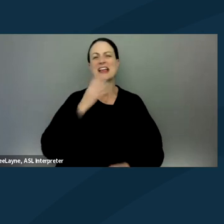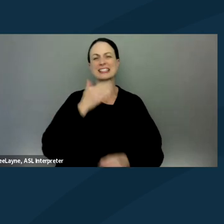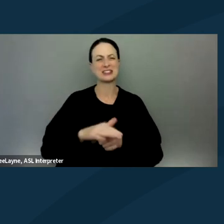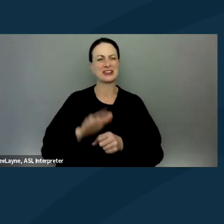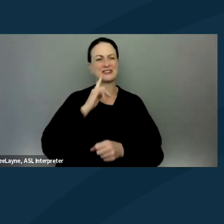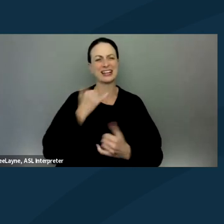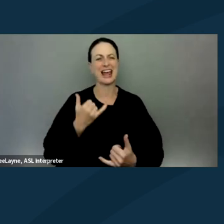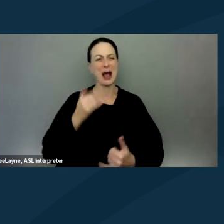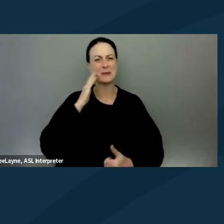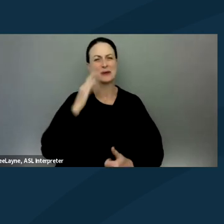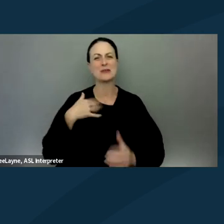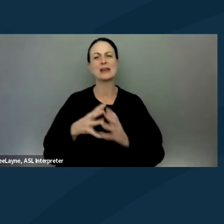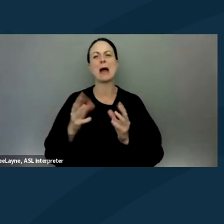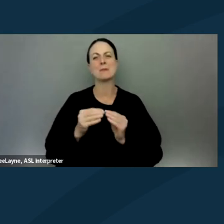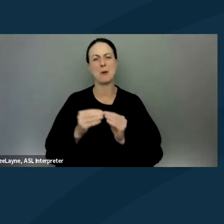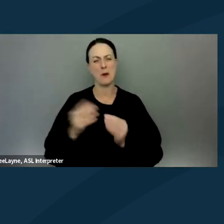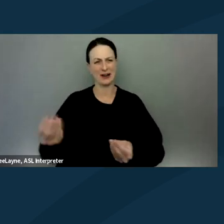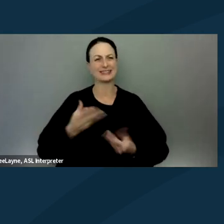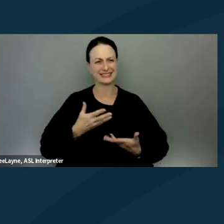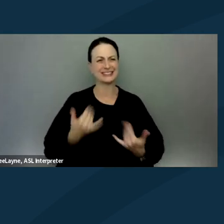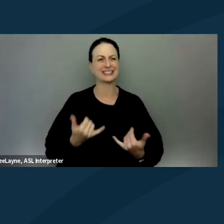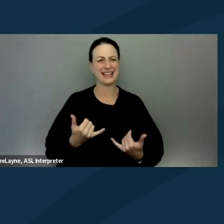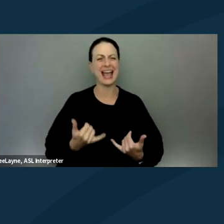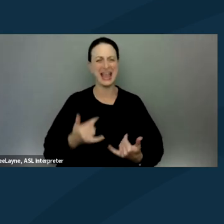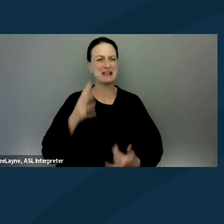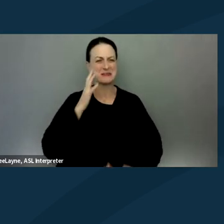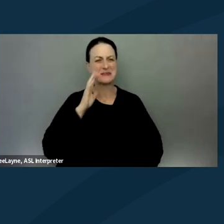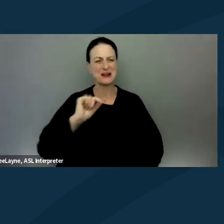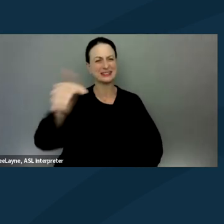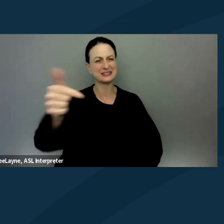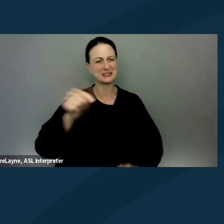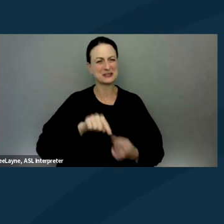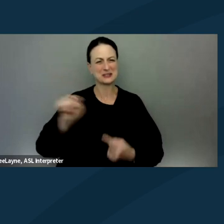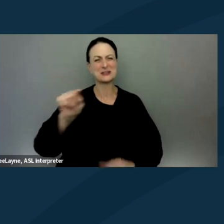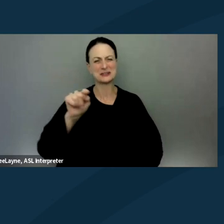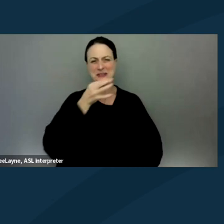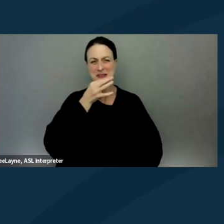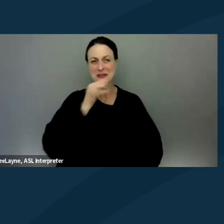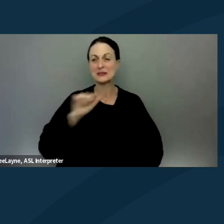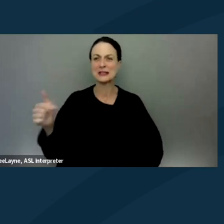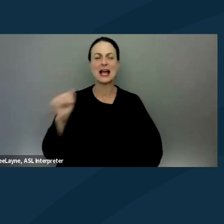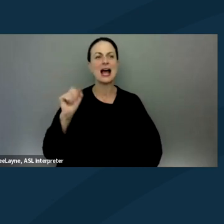We know you got a lot to give us today. We'll pass it over now to Adele for a brief introduction.